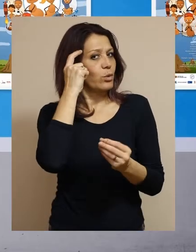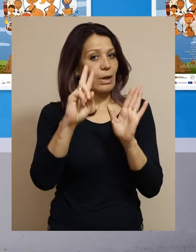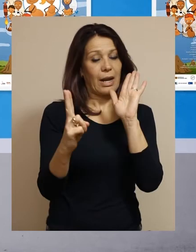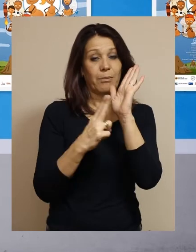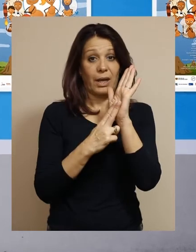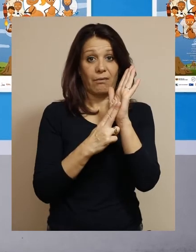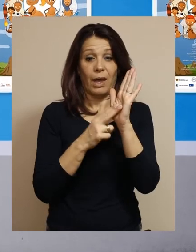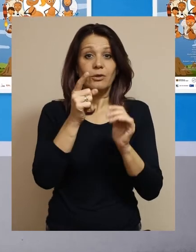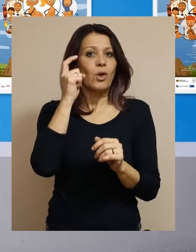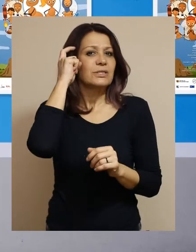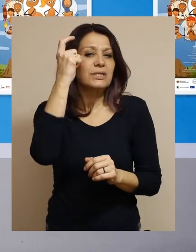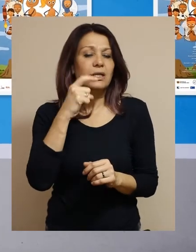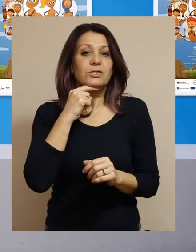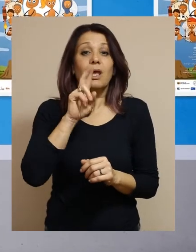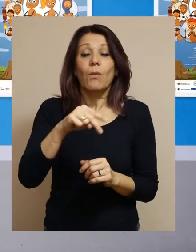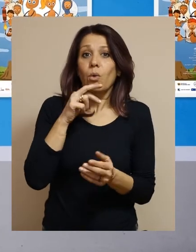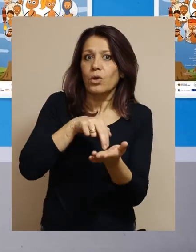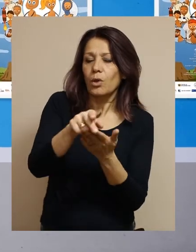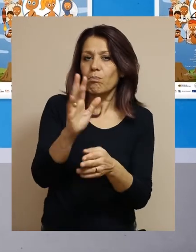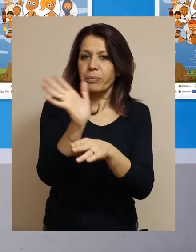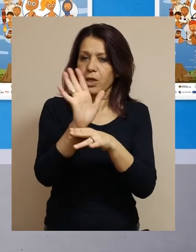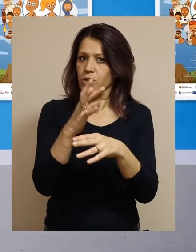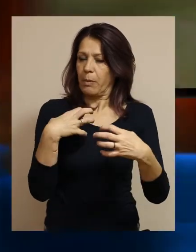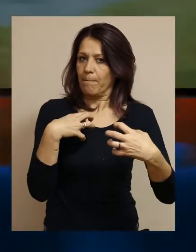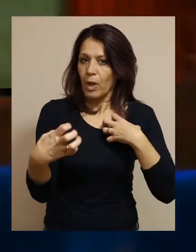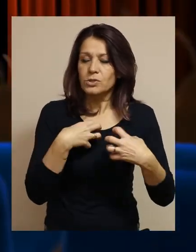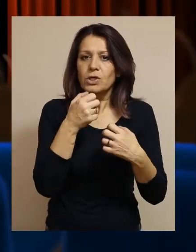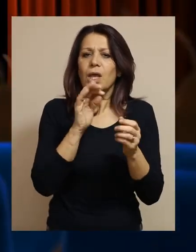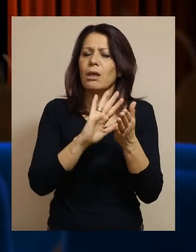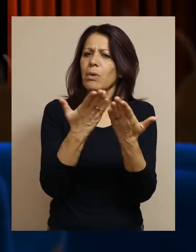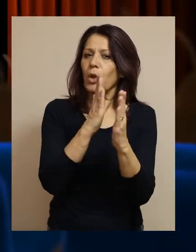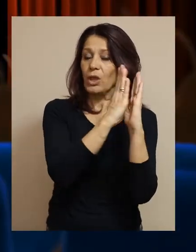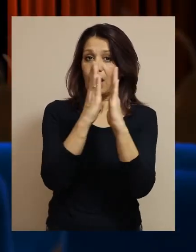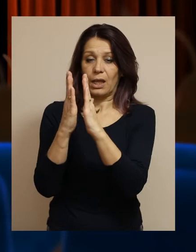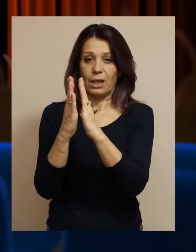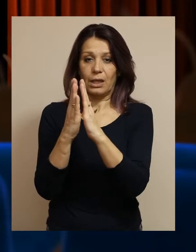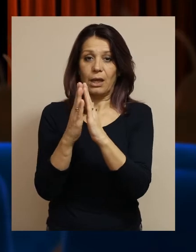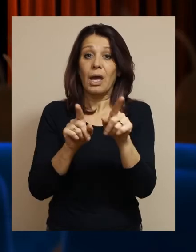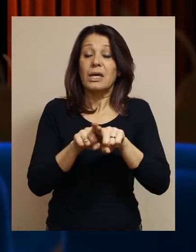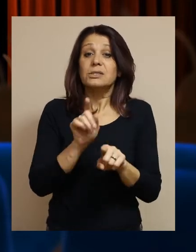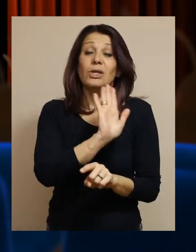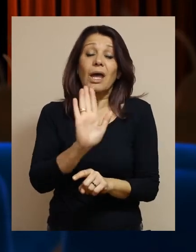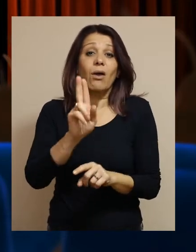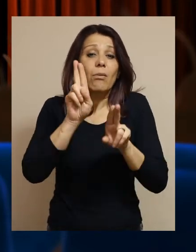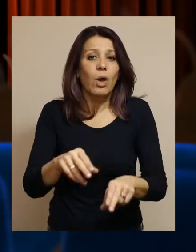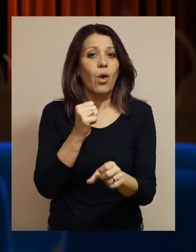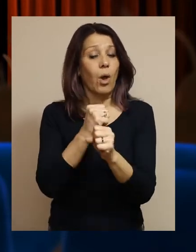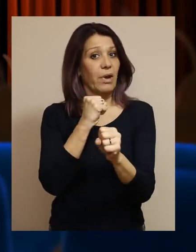They also have all cultural rights. This means that they can go to the movies, the theatre and the library.